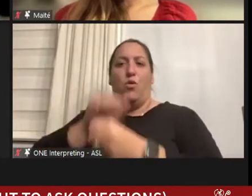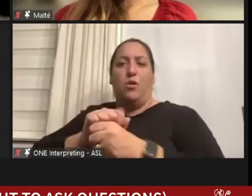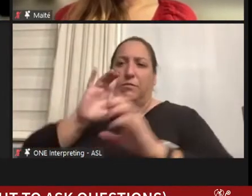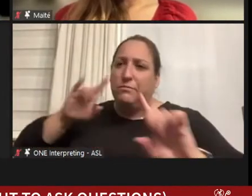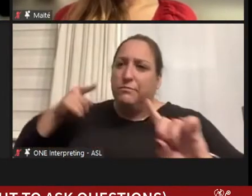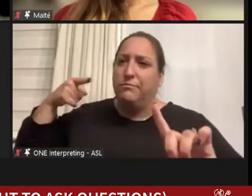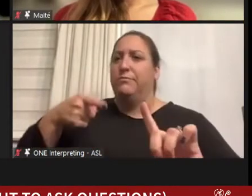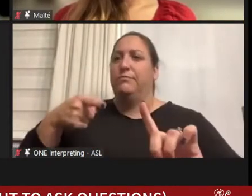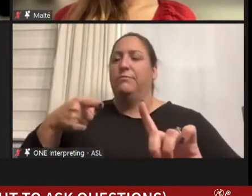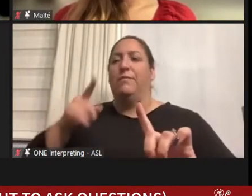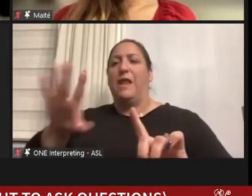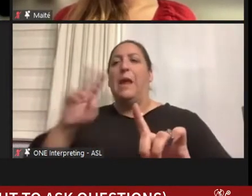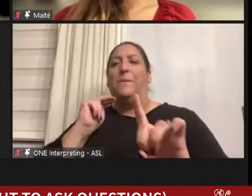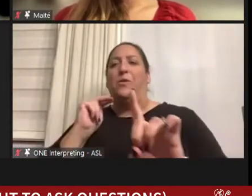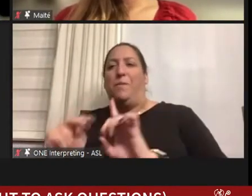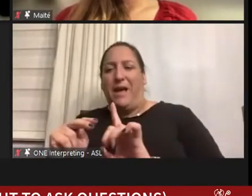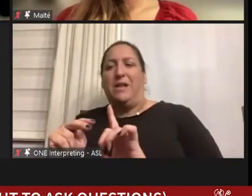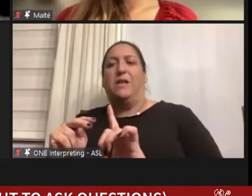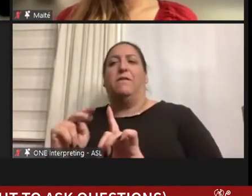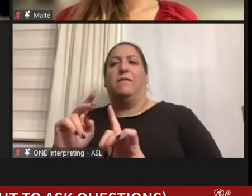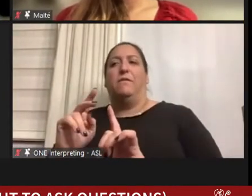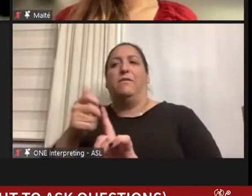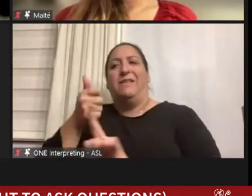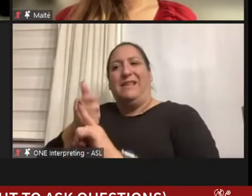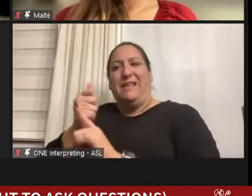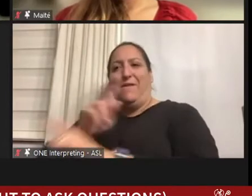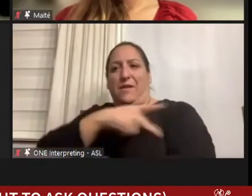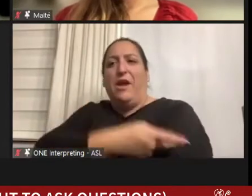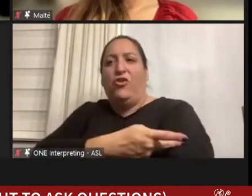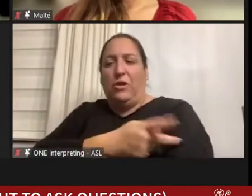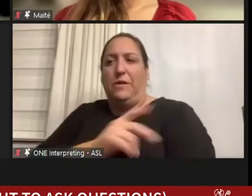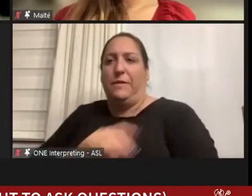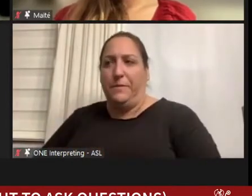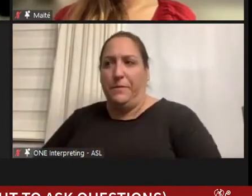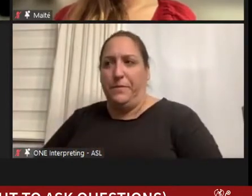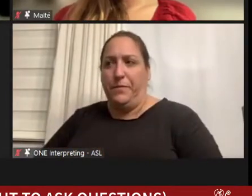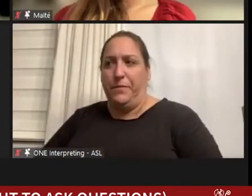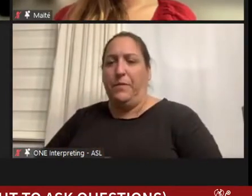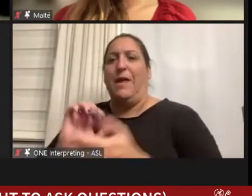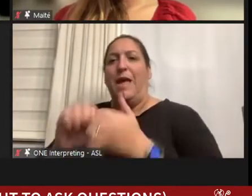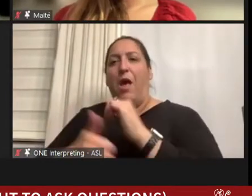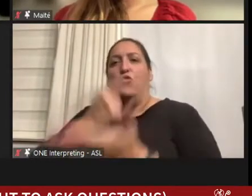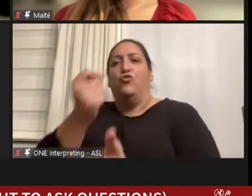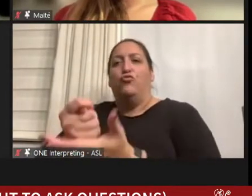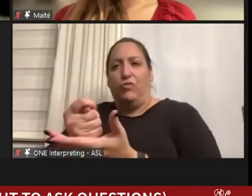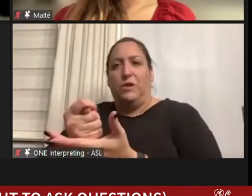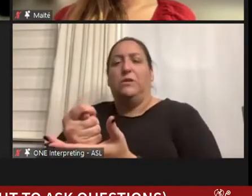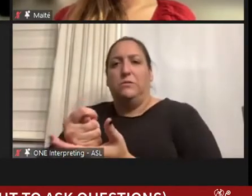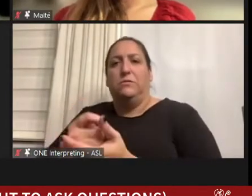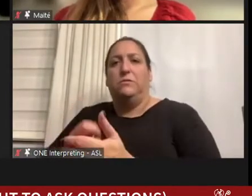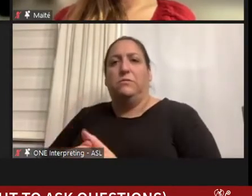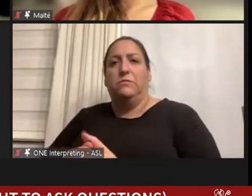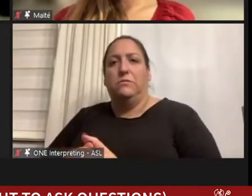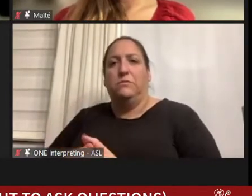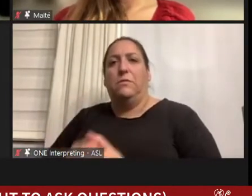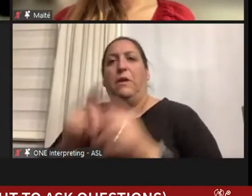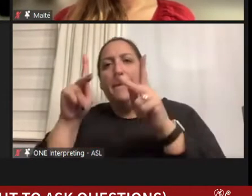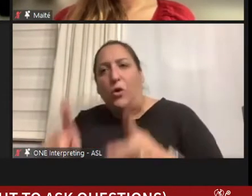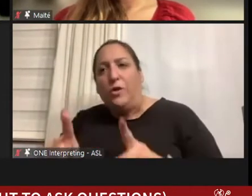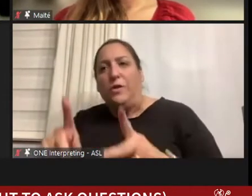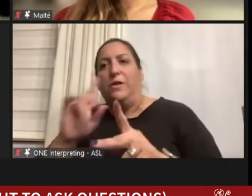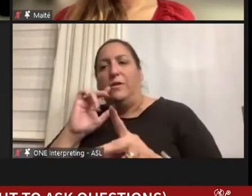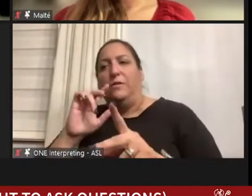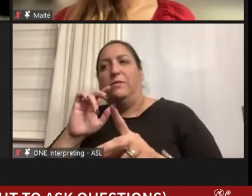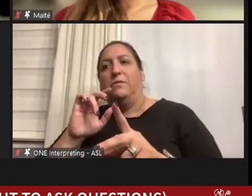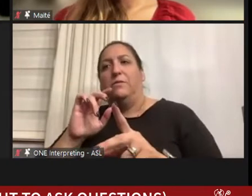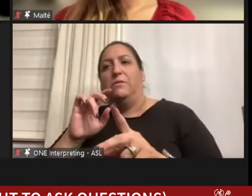get after being a patient and how you treat the person on the other side of the stethoscope again,